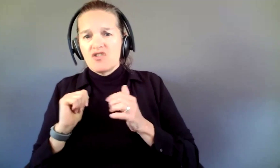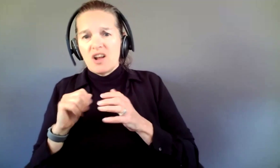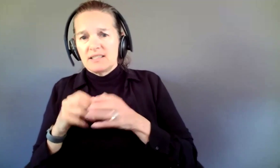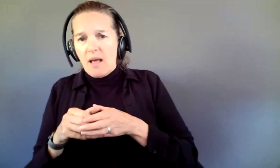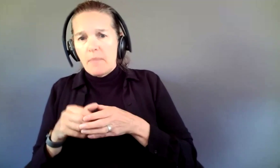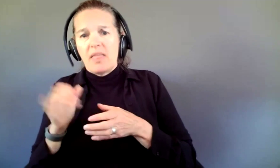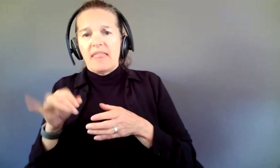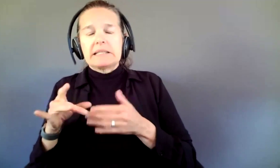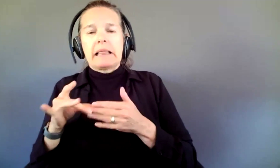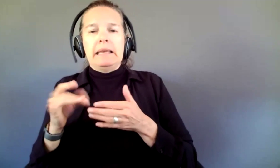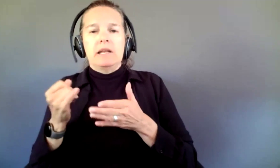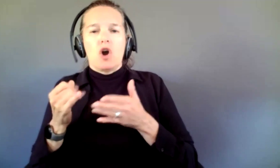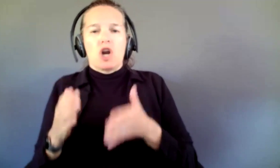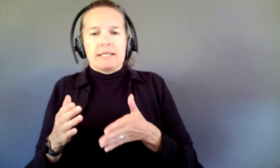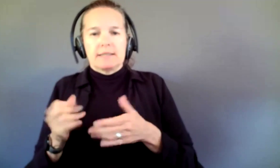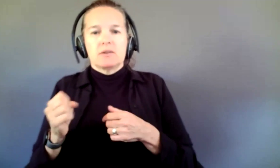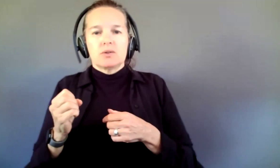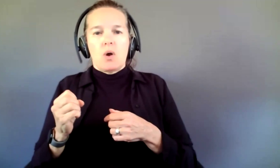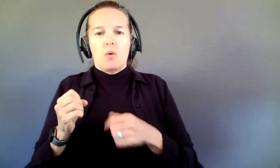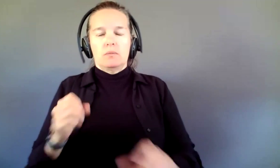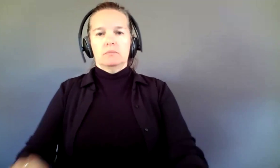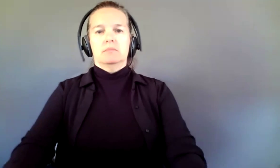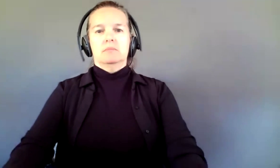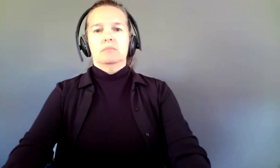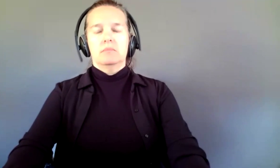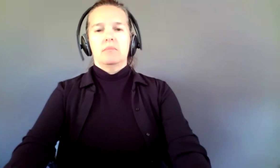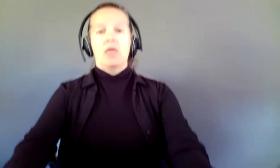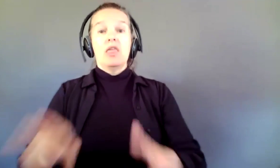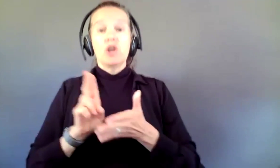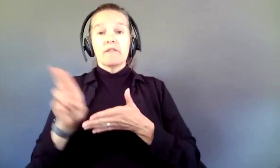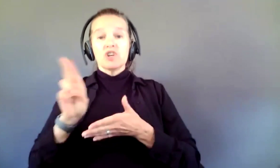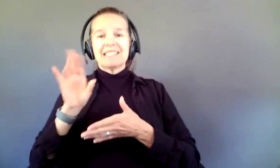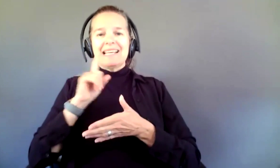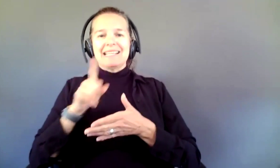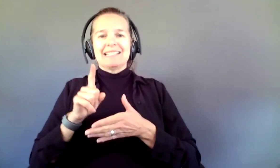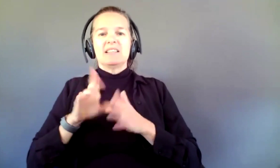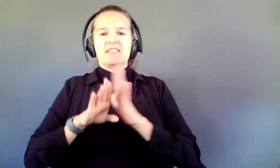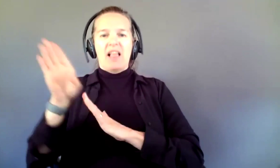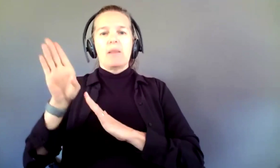artist in that case, and the university is the development partner providing funds, support,